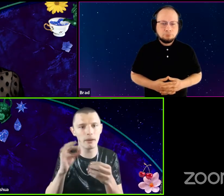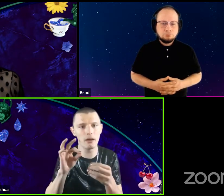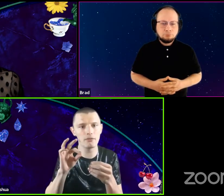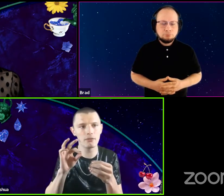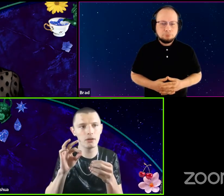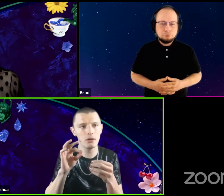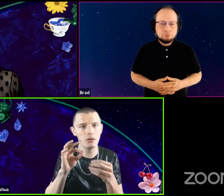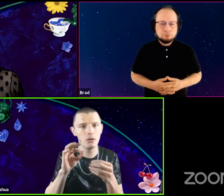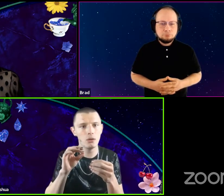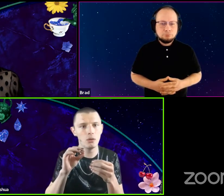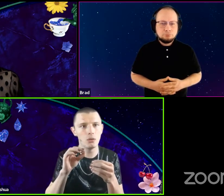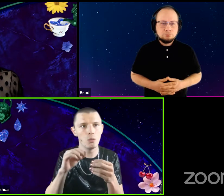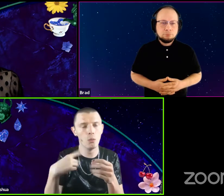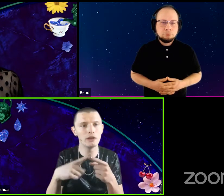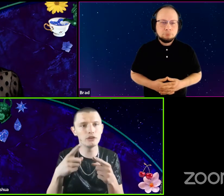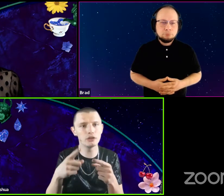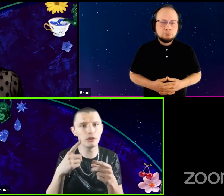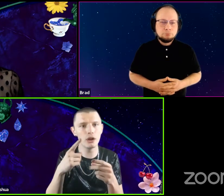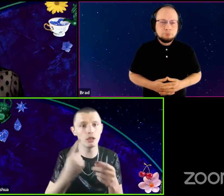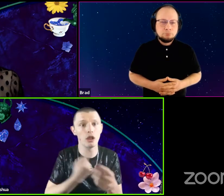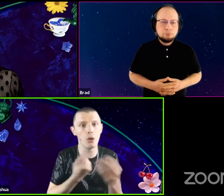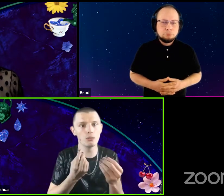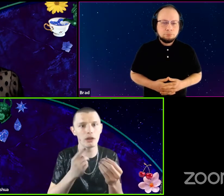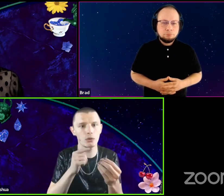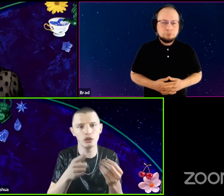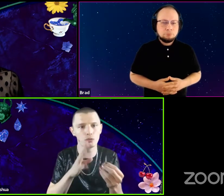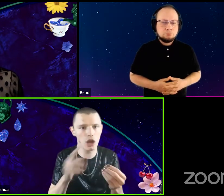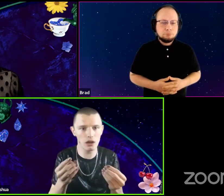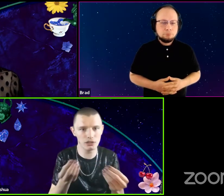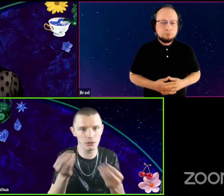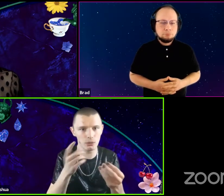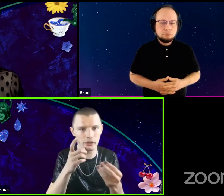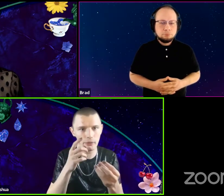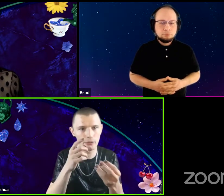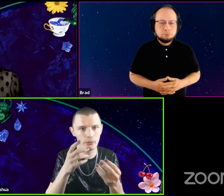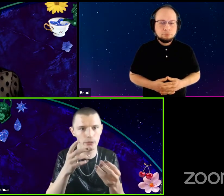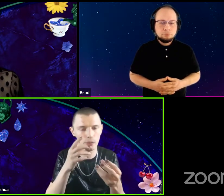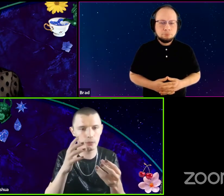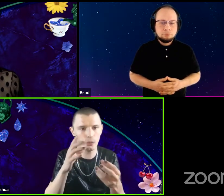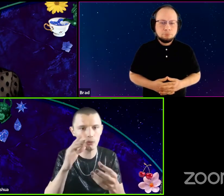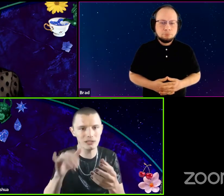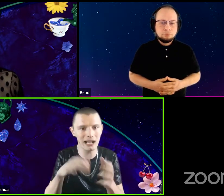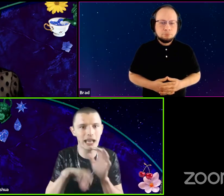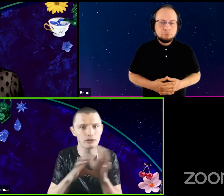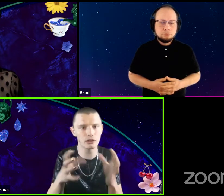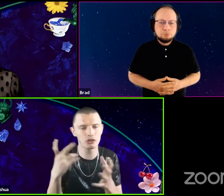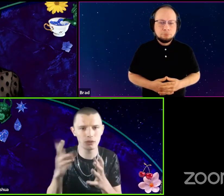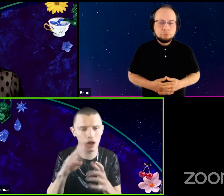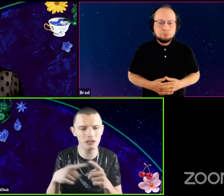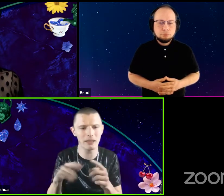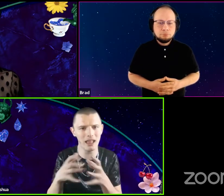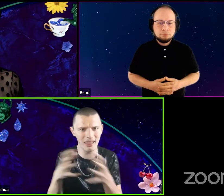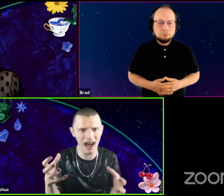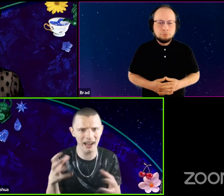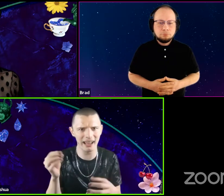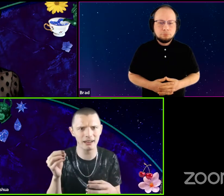of when you're alone, like who do you talk to? Like who, who, who's that character? So we talked about that a lot